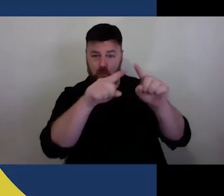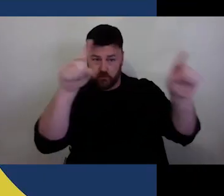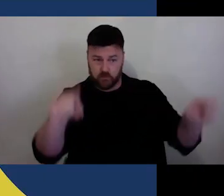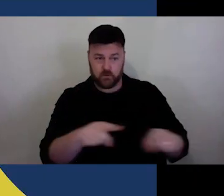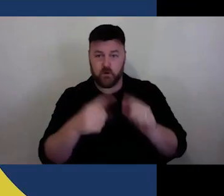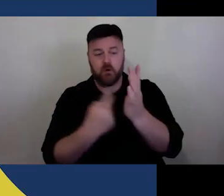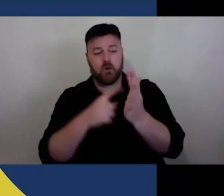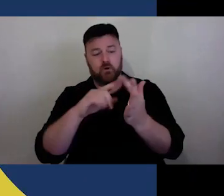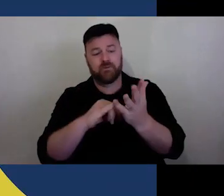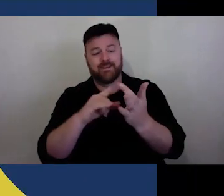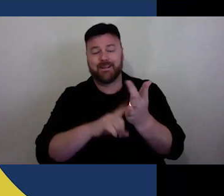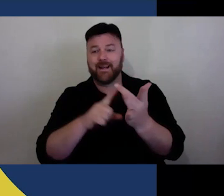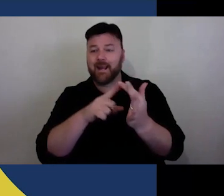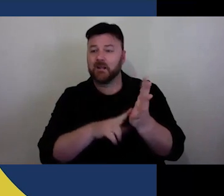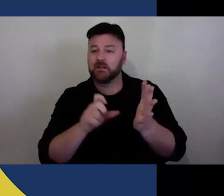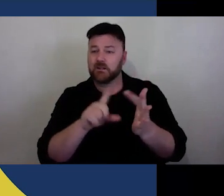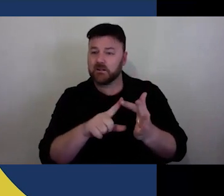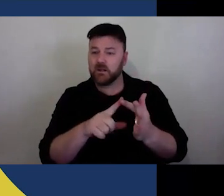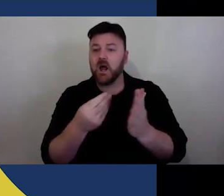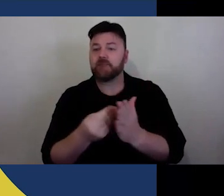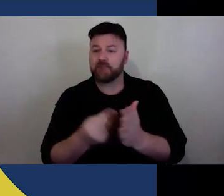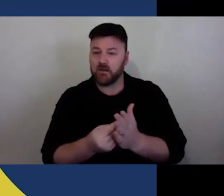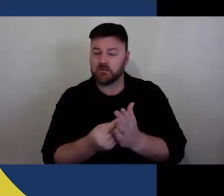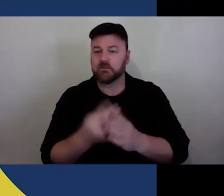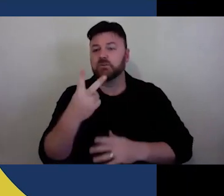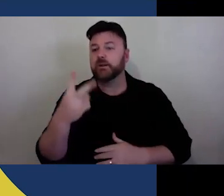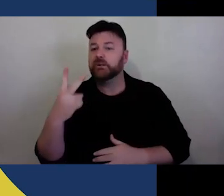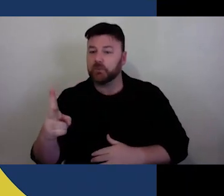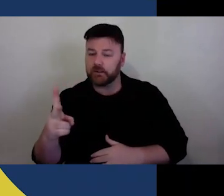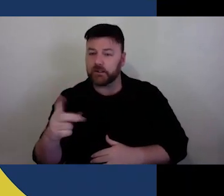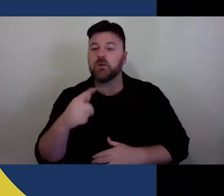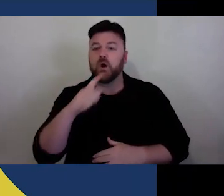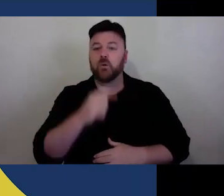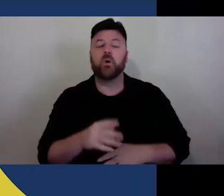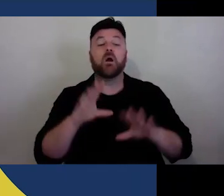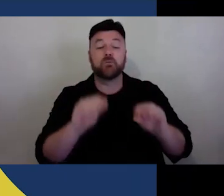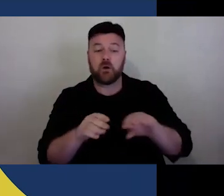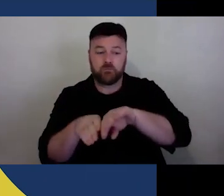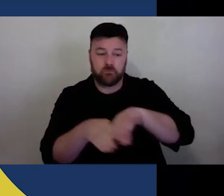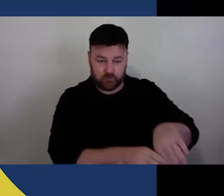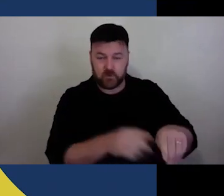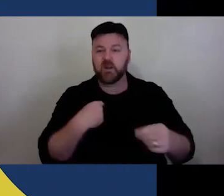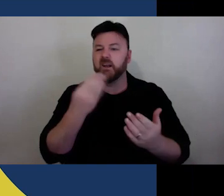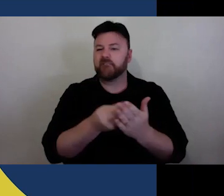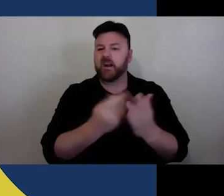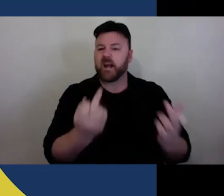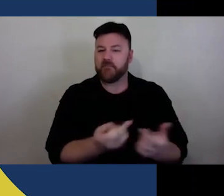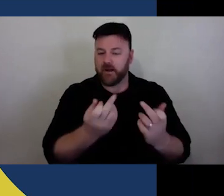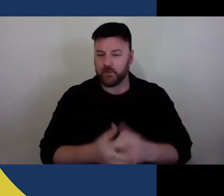This is to create space and time to establish the next phase of council's direct investment in programs and opportunities for